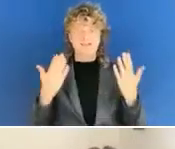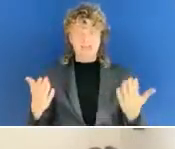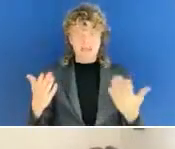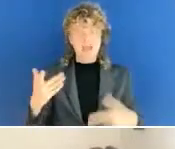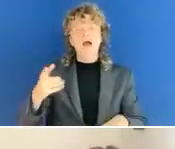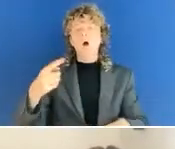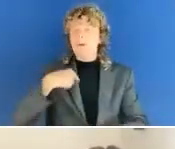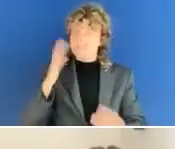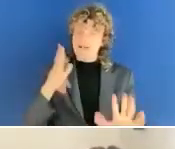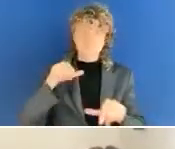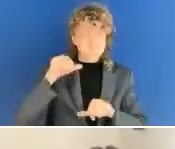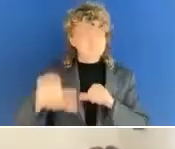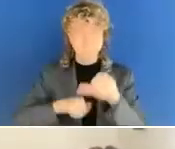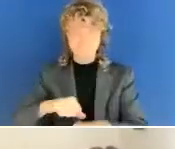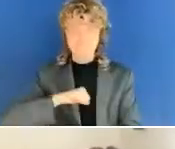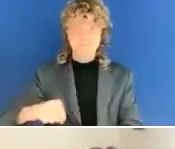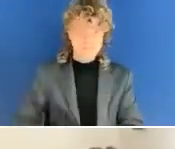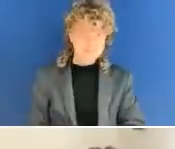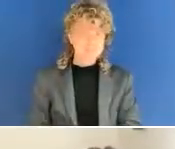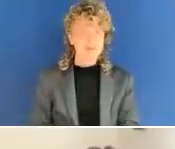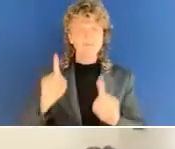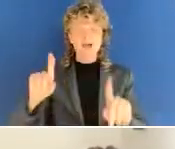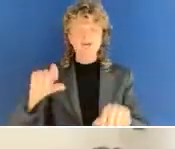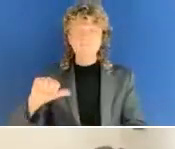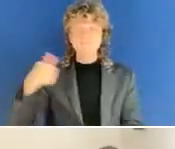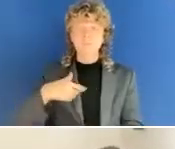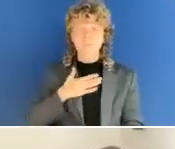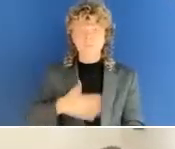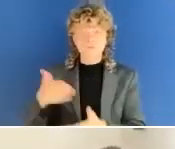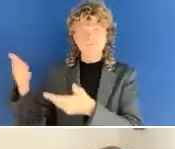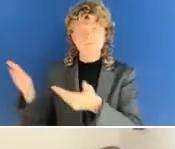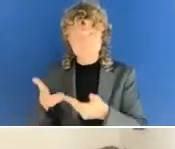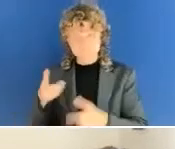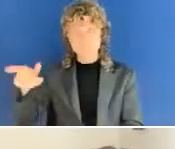June Lowery Kingston of the European Commission make the introductory remarks, I want to stress